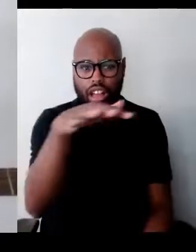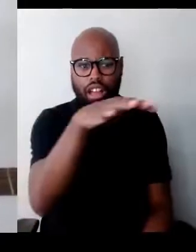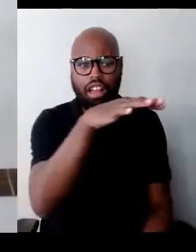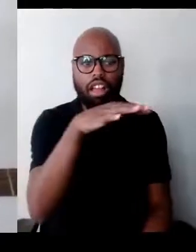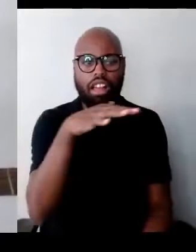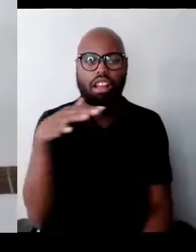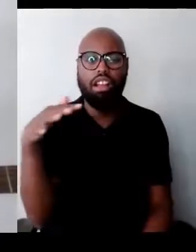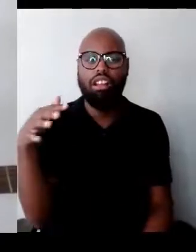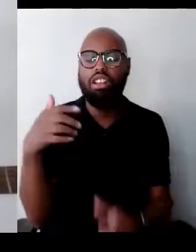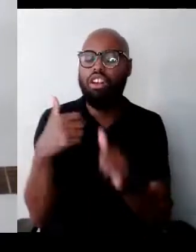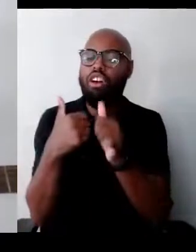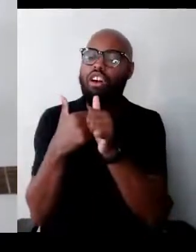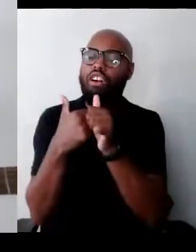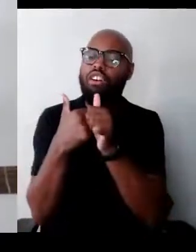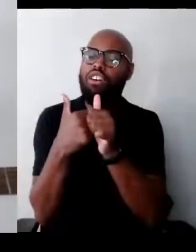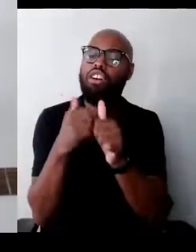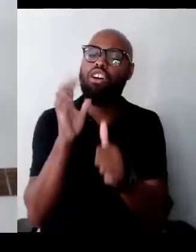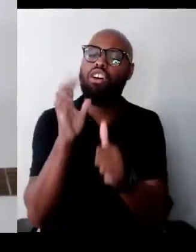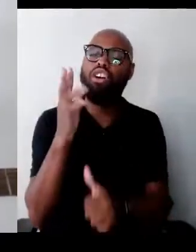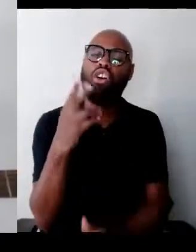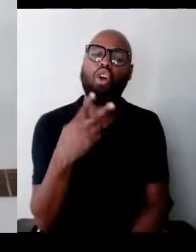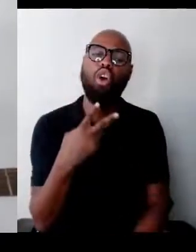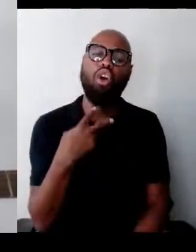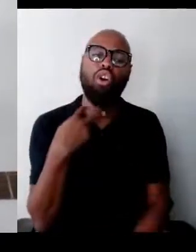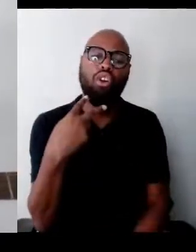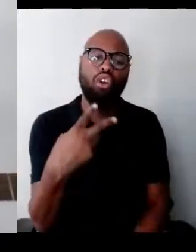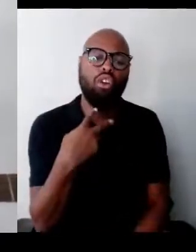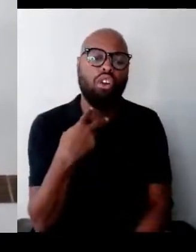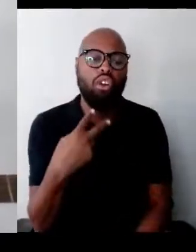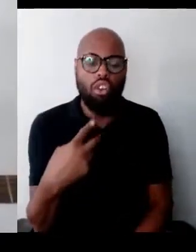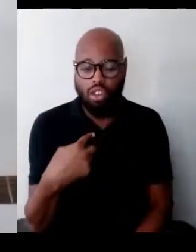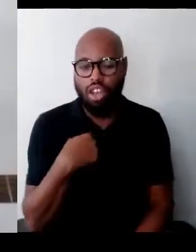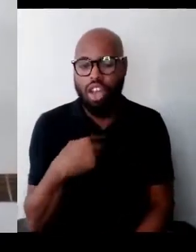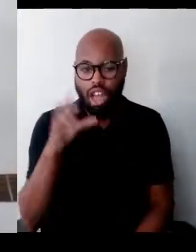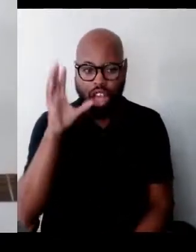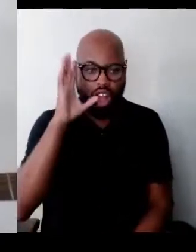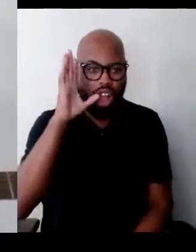Follow your voice and I, I will be found.